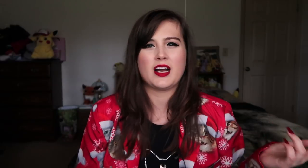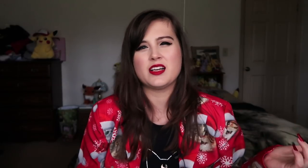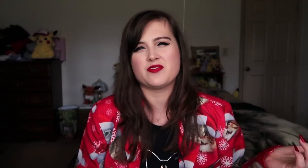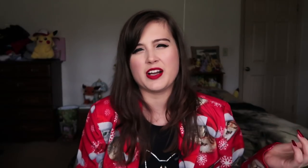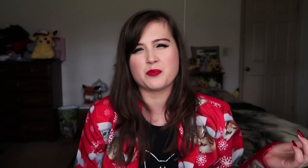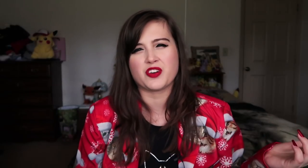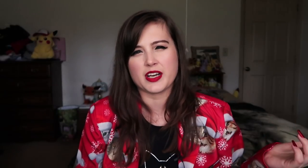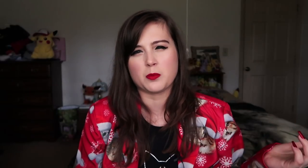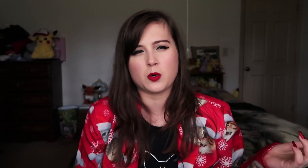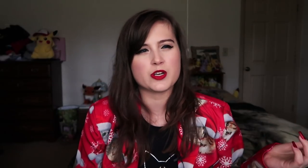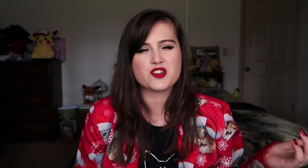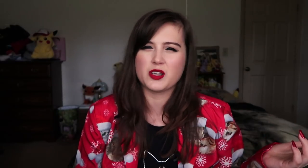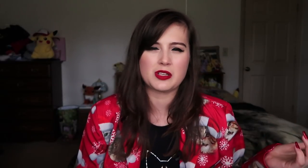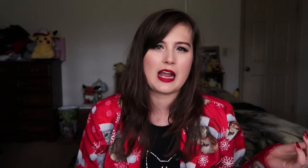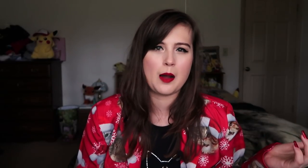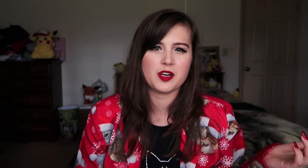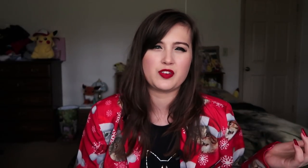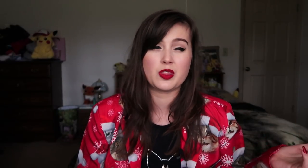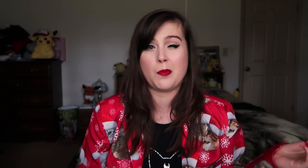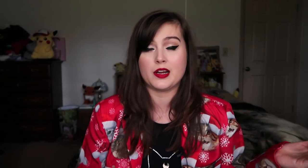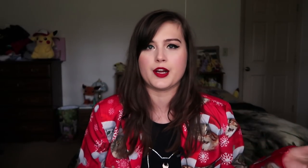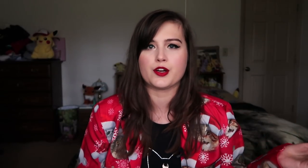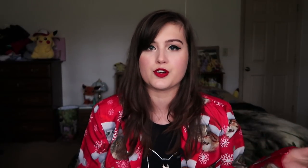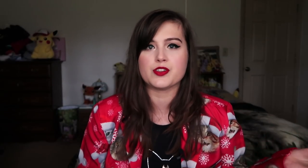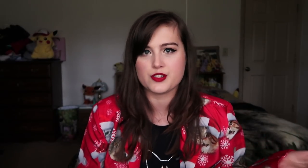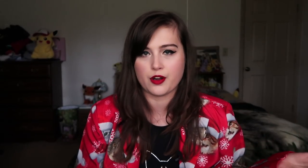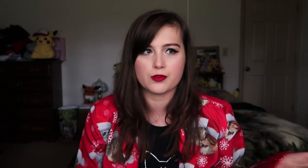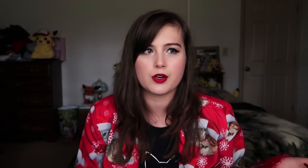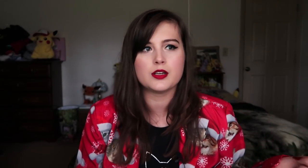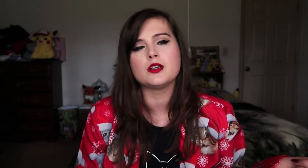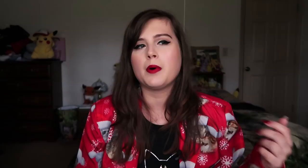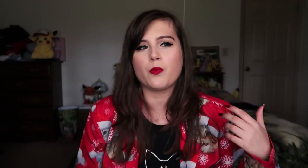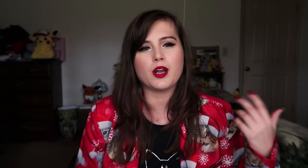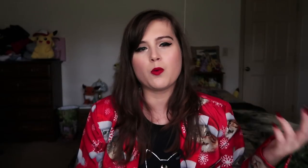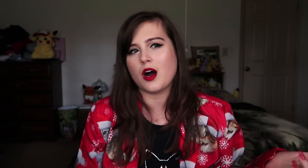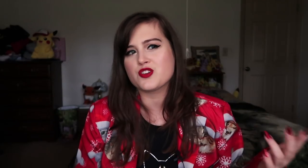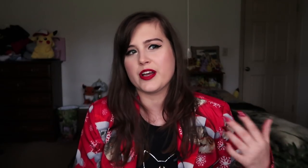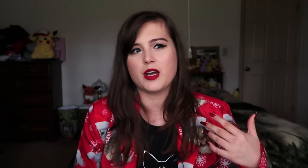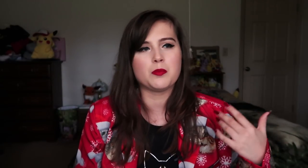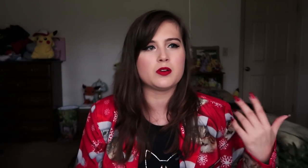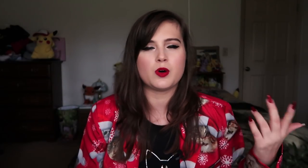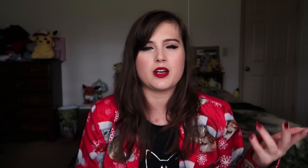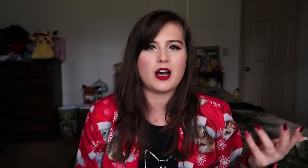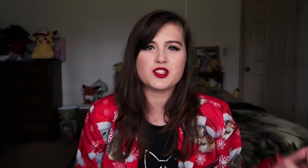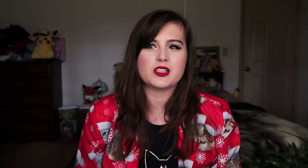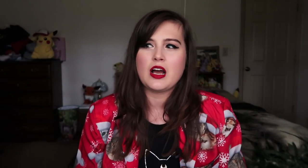I kind of find him forgettable, which shouldn't really happen if you're the main character of the show, right? But when I watch him and whatnot, I just...